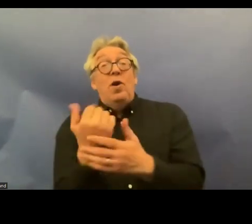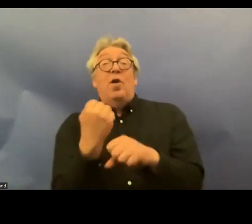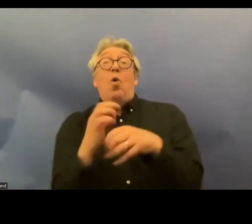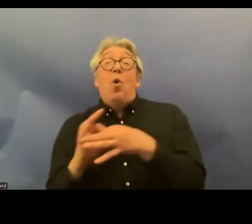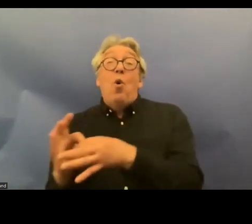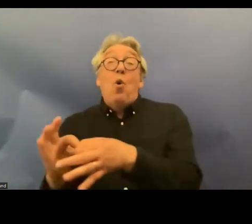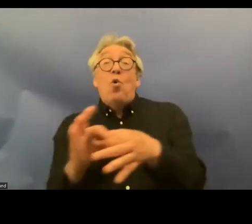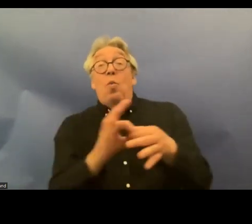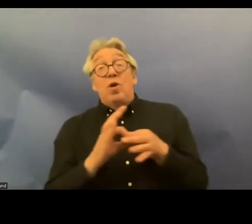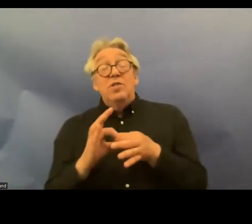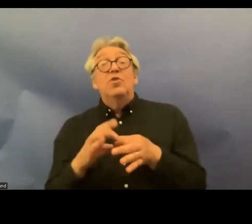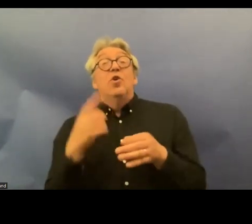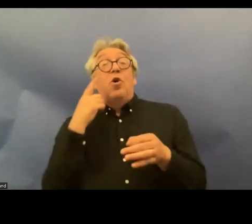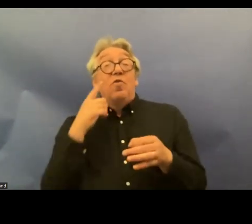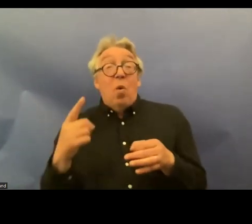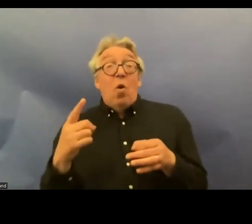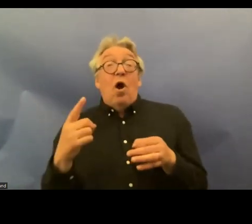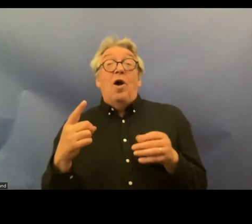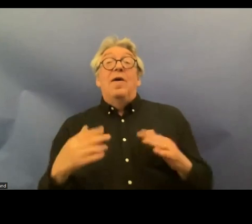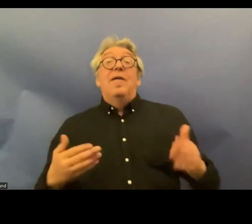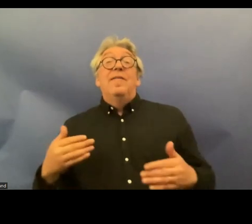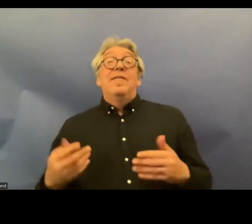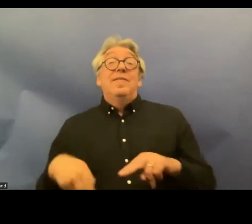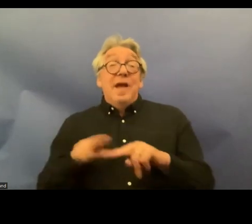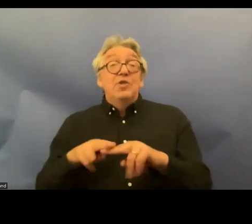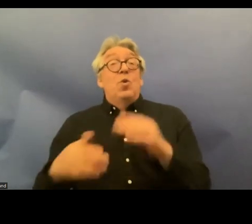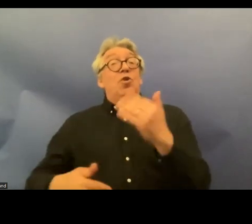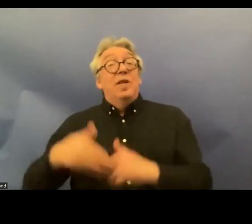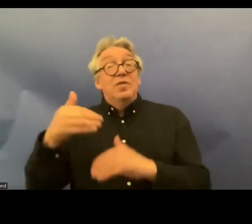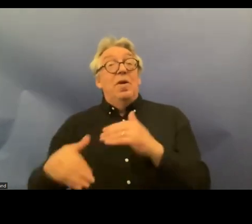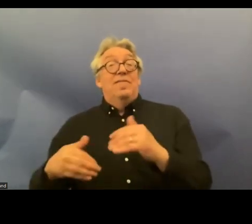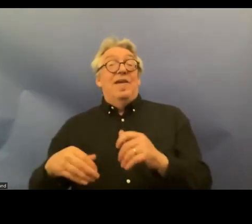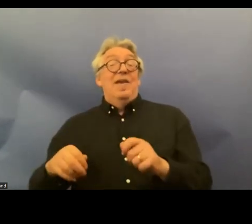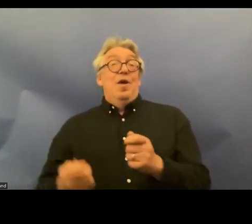Federation of disability organizations and we will handing over